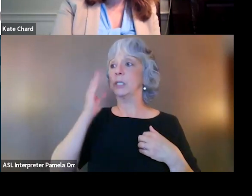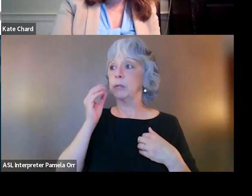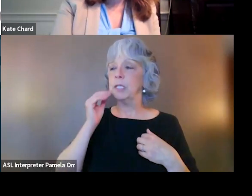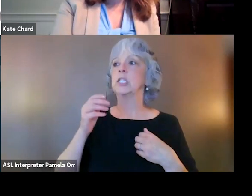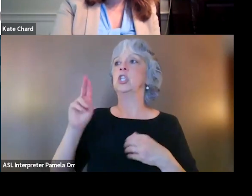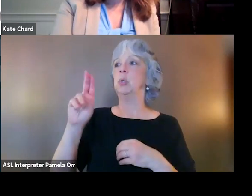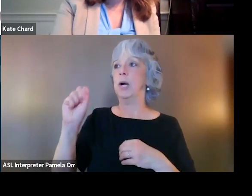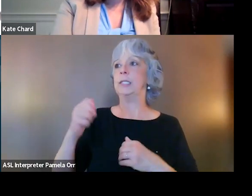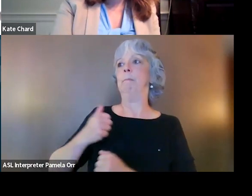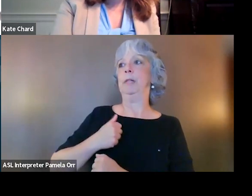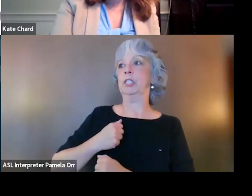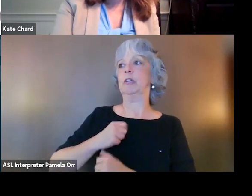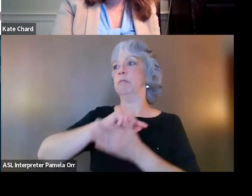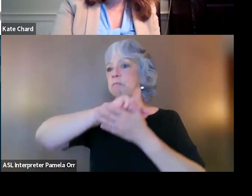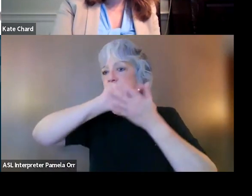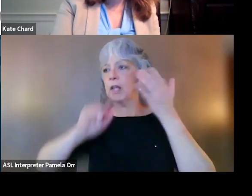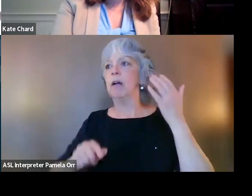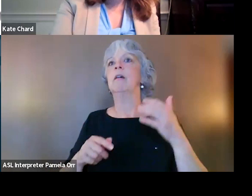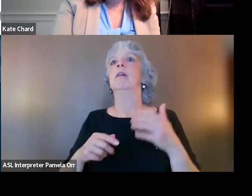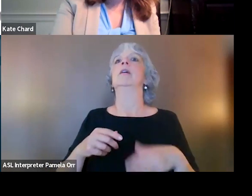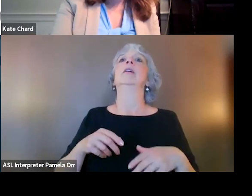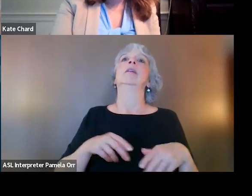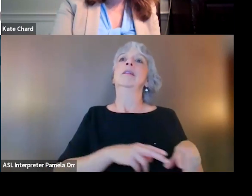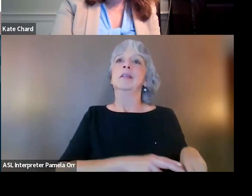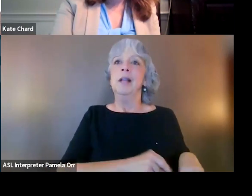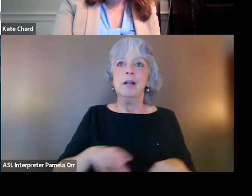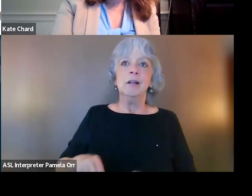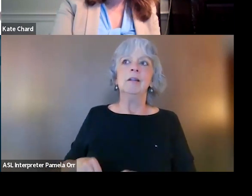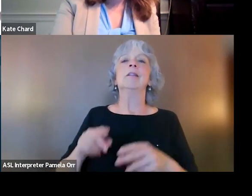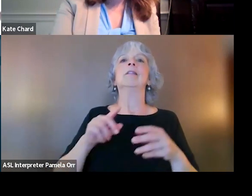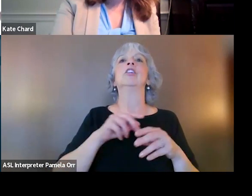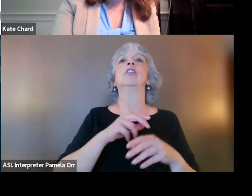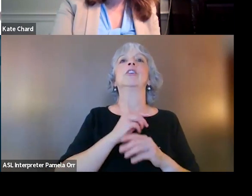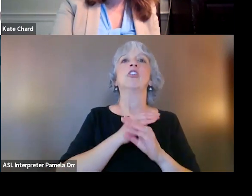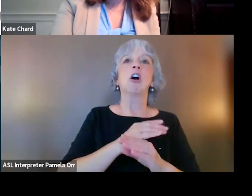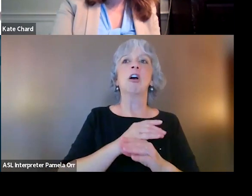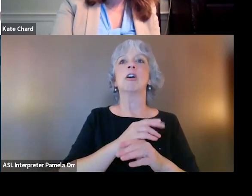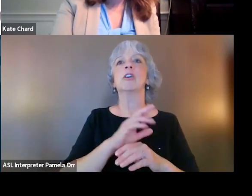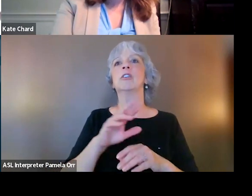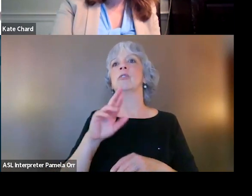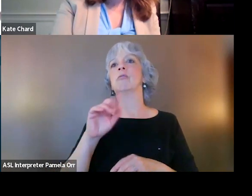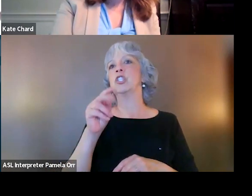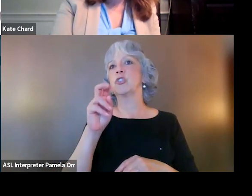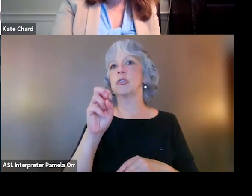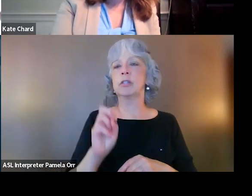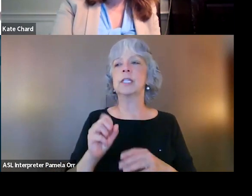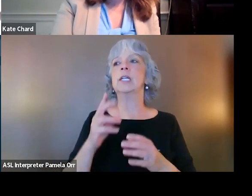List out all the branches, list out guard, list out reserves to have as wide a net as possible to understand what services may exist.